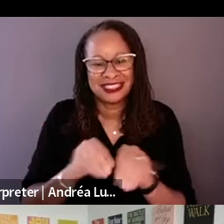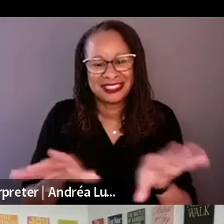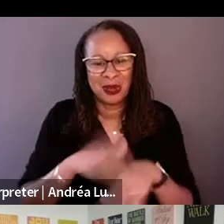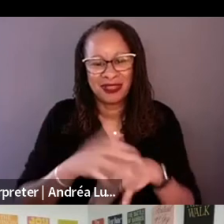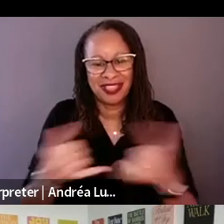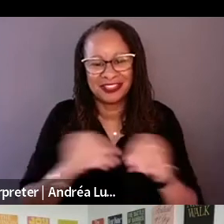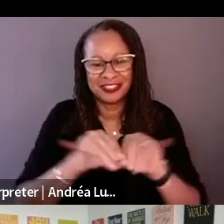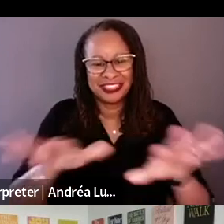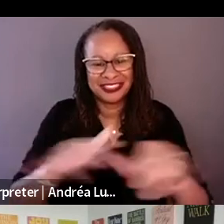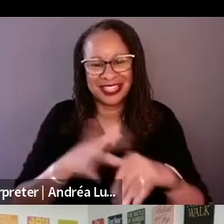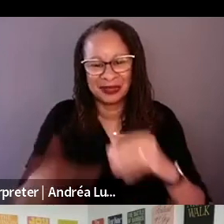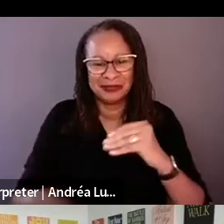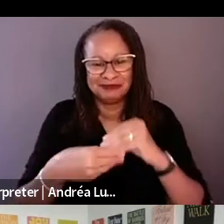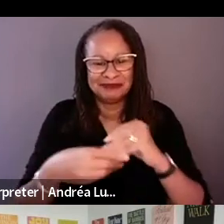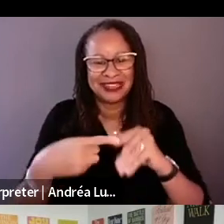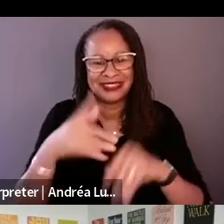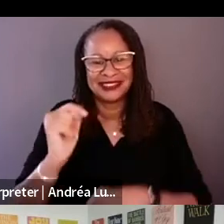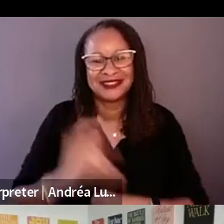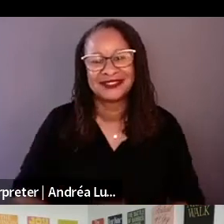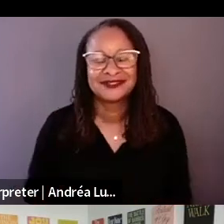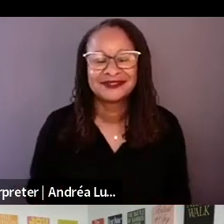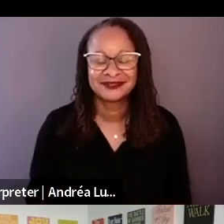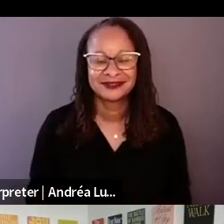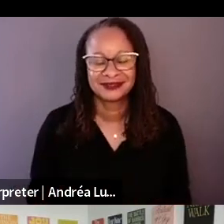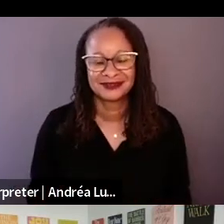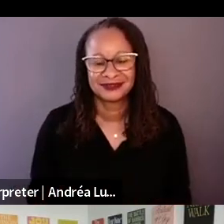Yes, the bullet is a very vicious story.